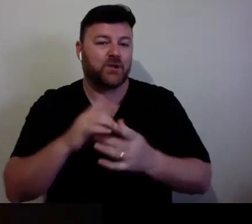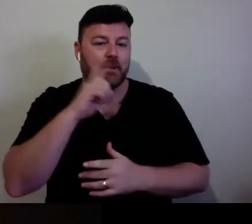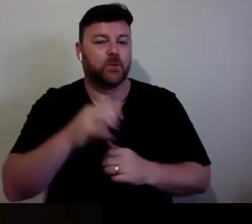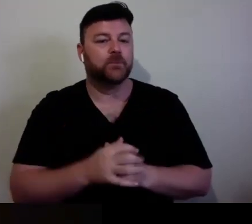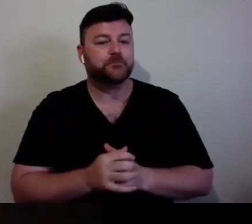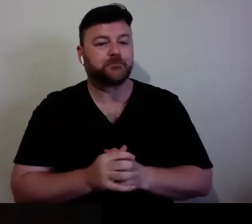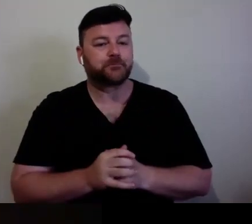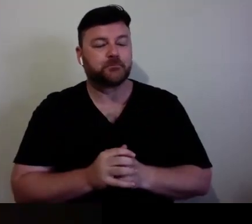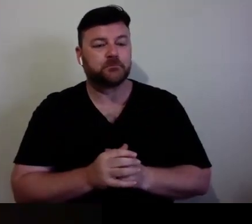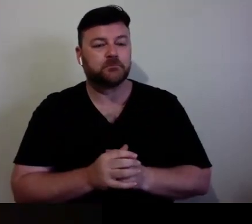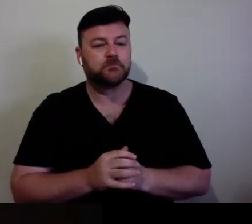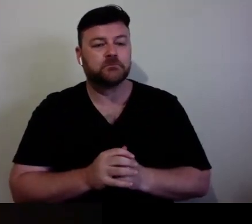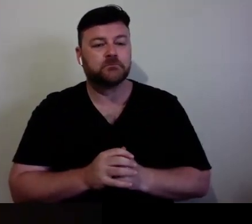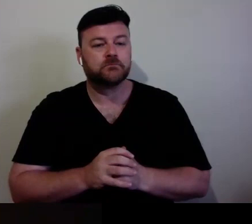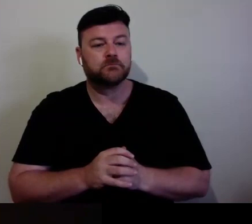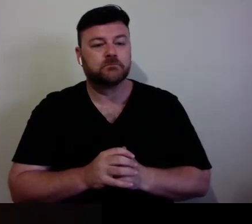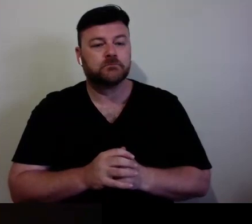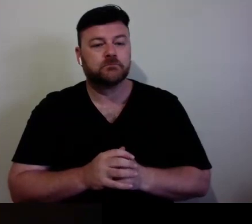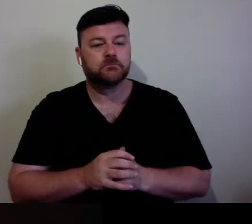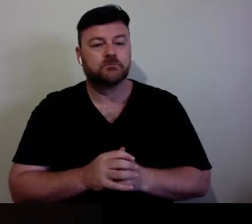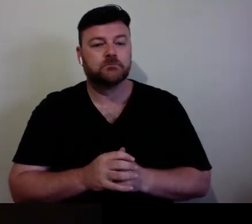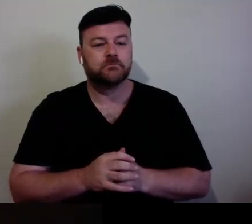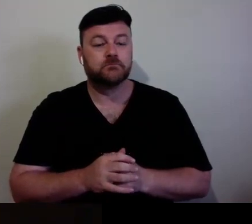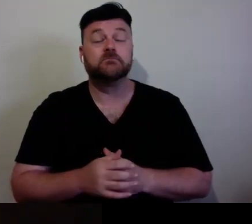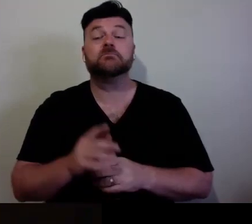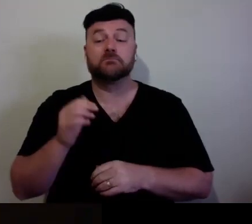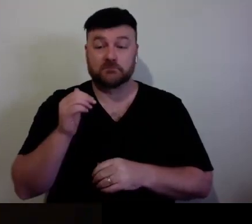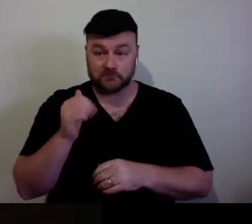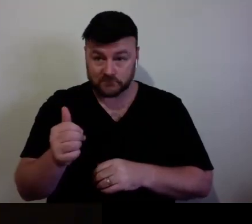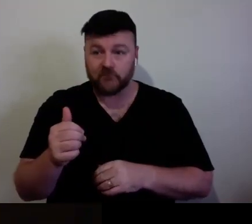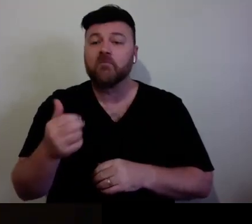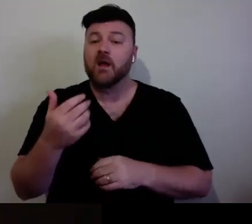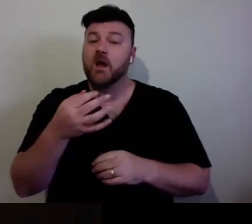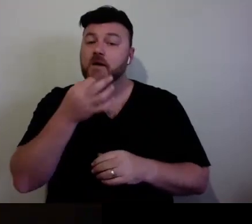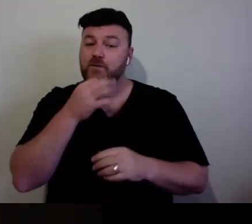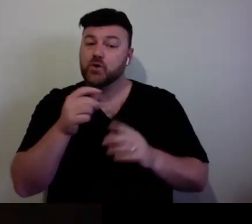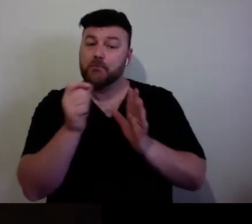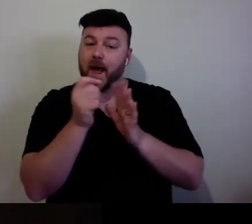Yeah. I do link to a couple of resources in the slides that I found